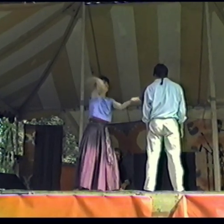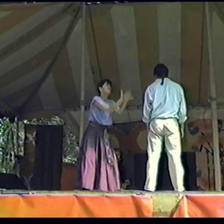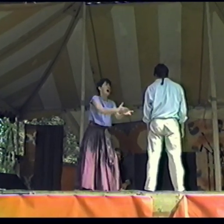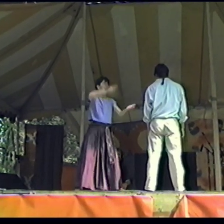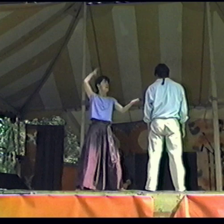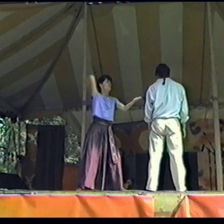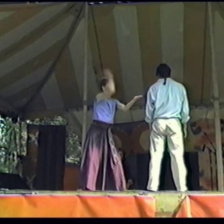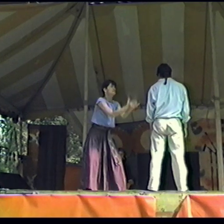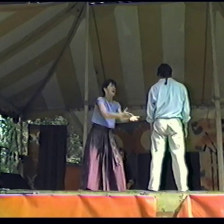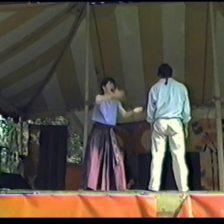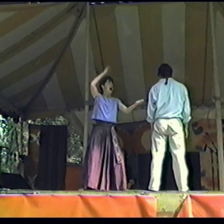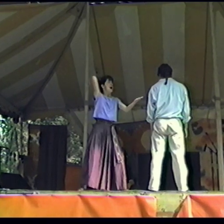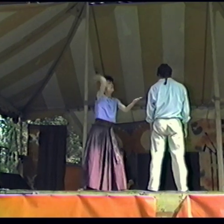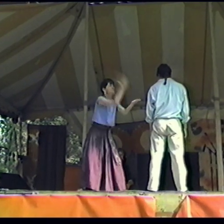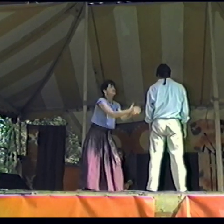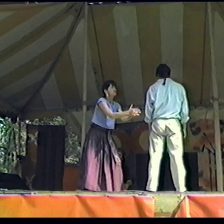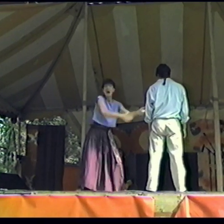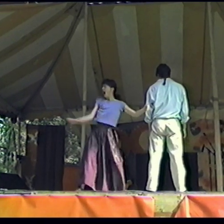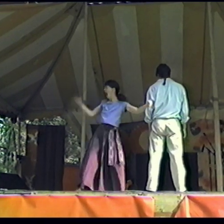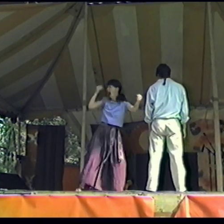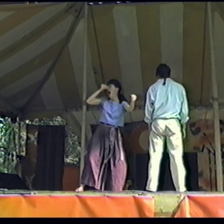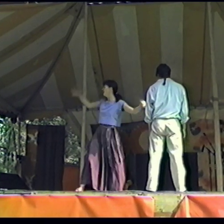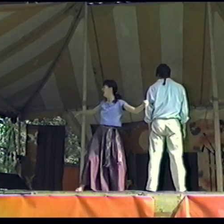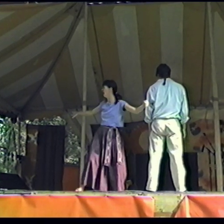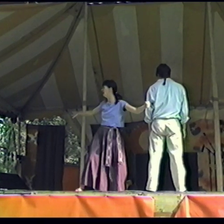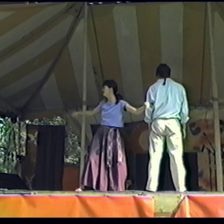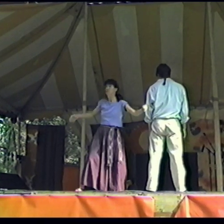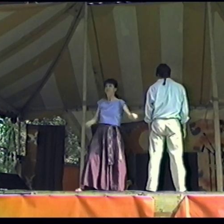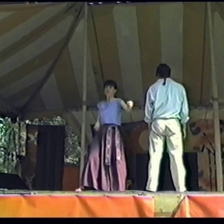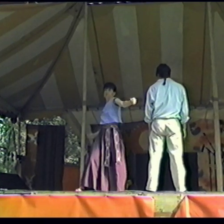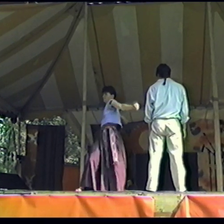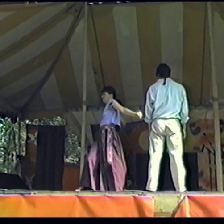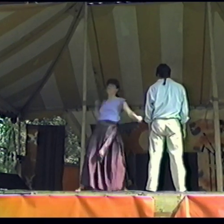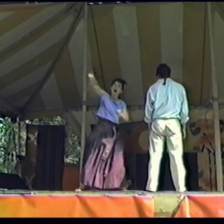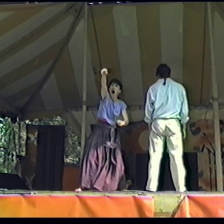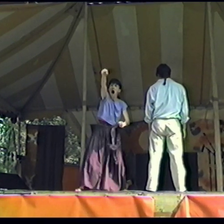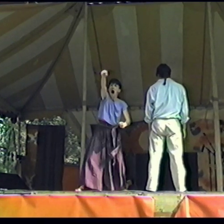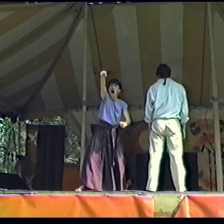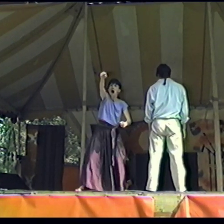Stop! Stop! Stop! I don't care!